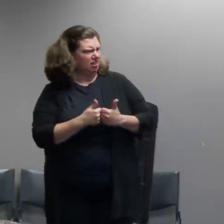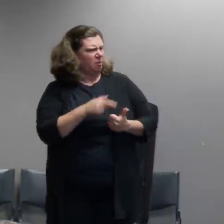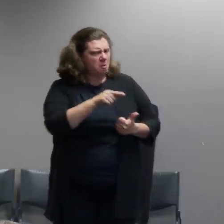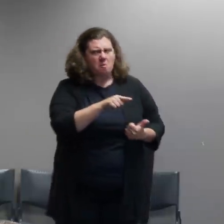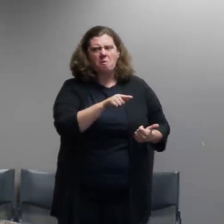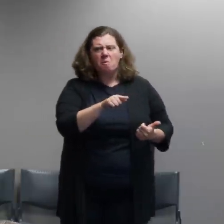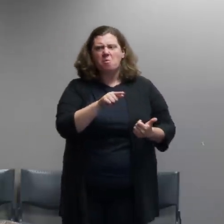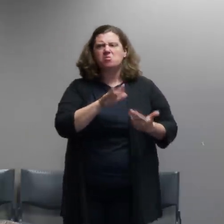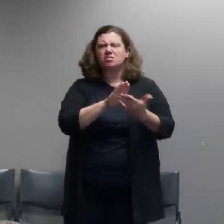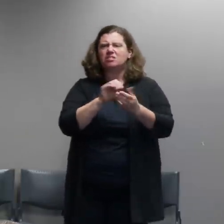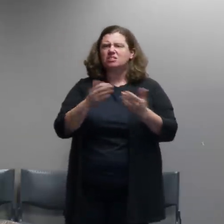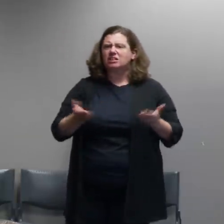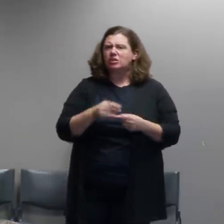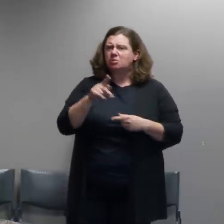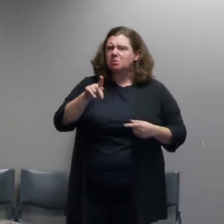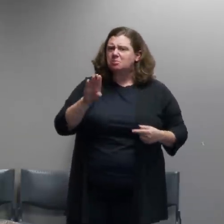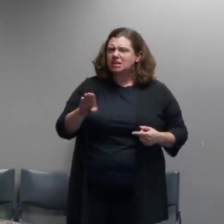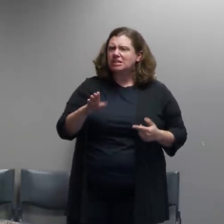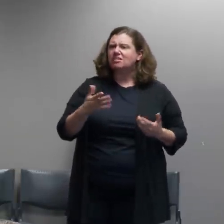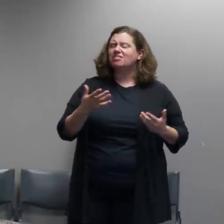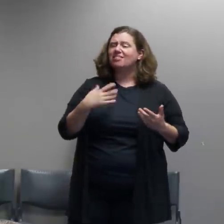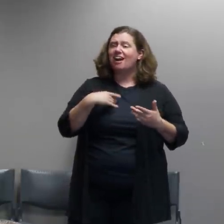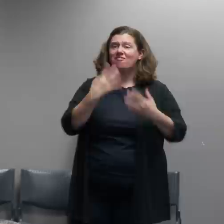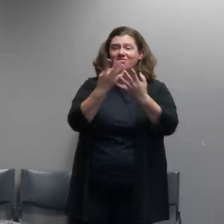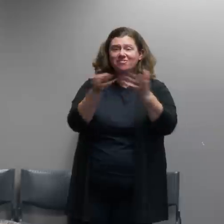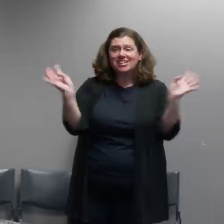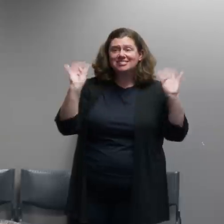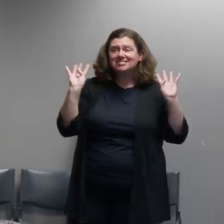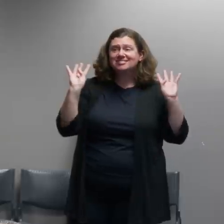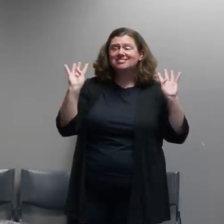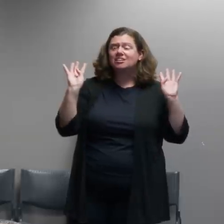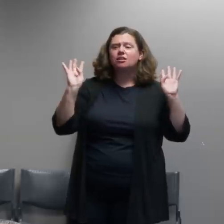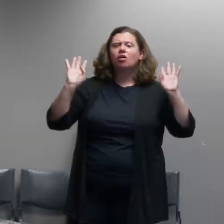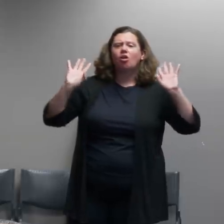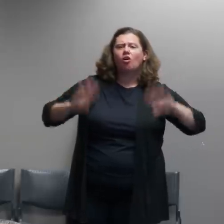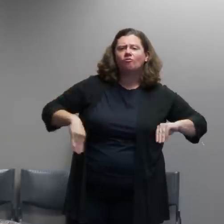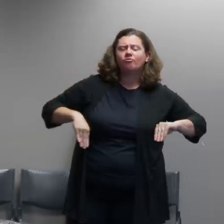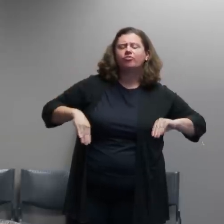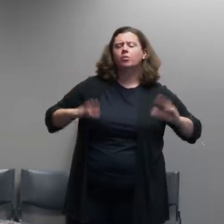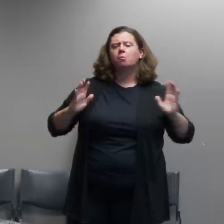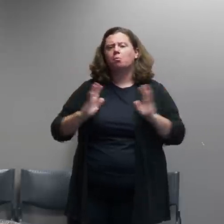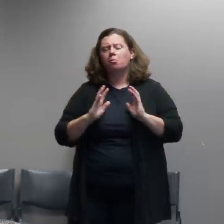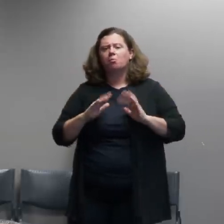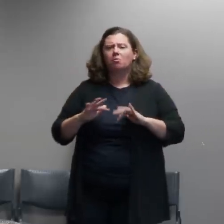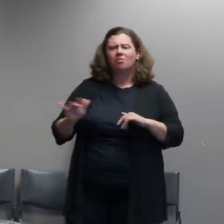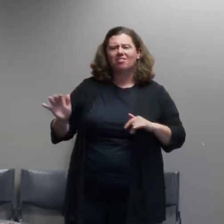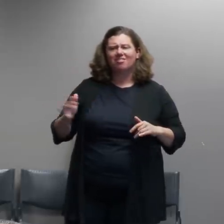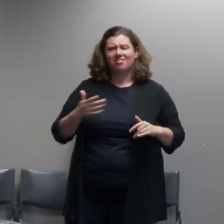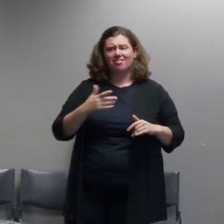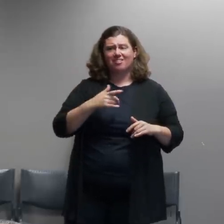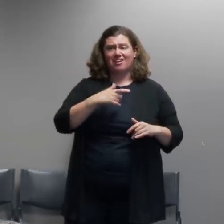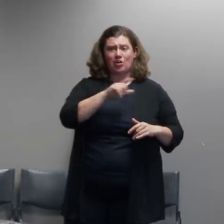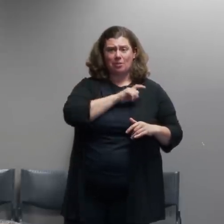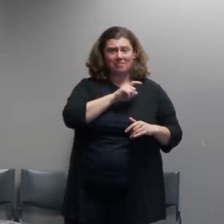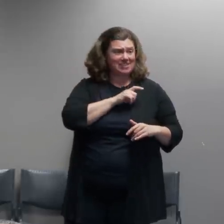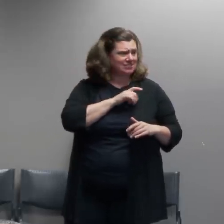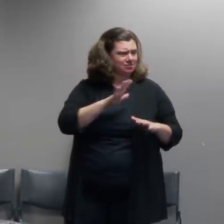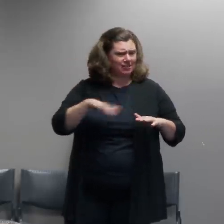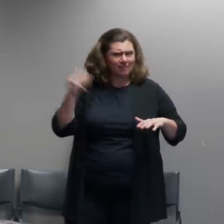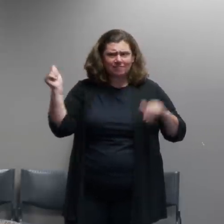uh putting up the fence moving it down uh taking officers away from the front of the justice center and you've said this